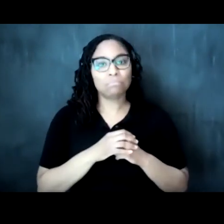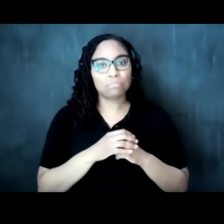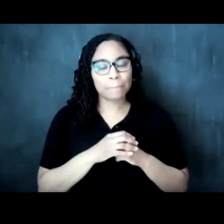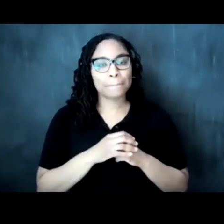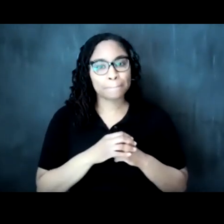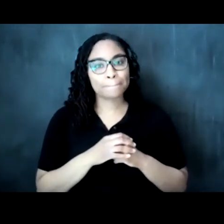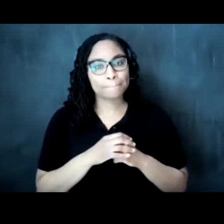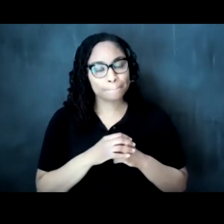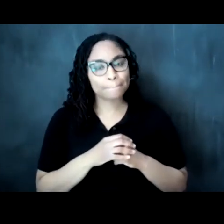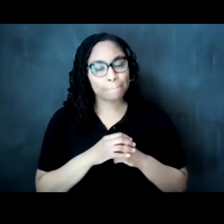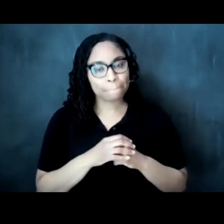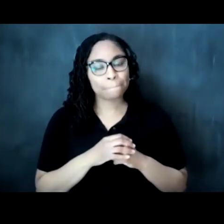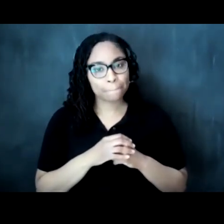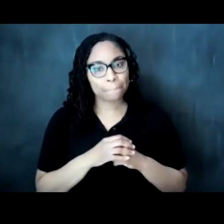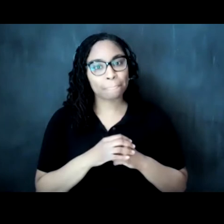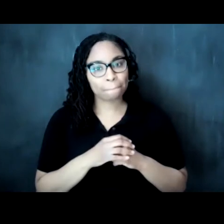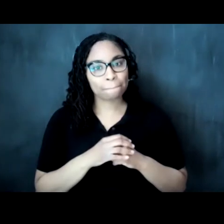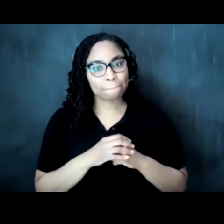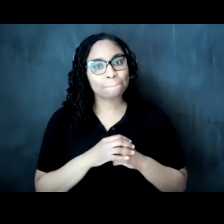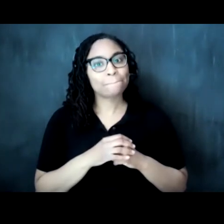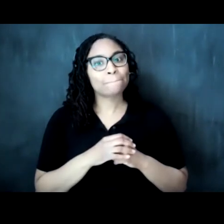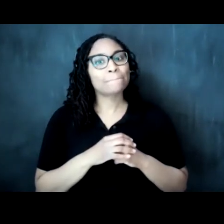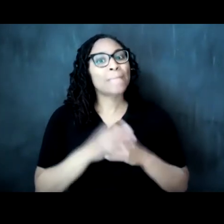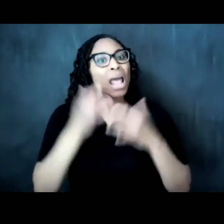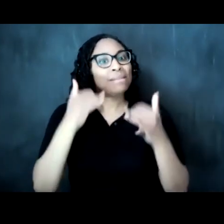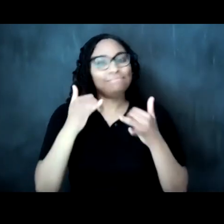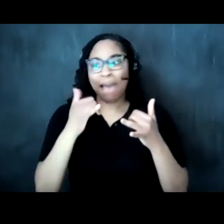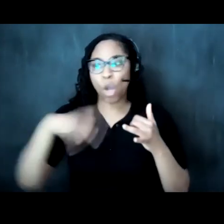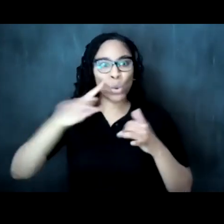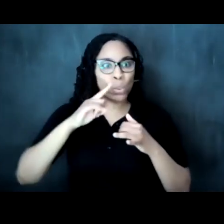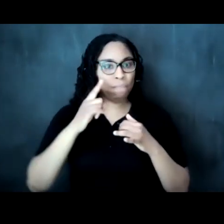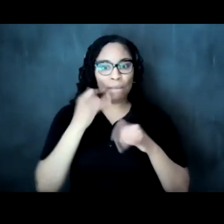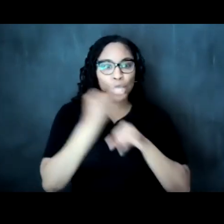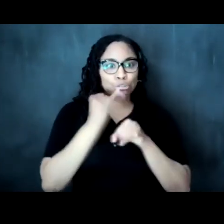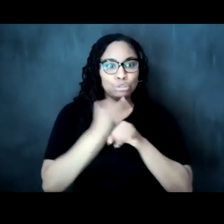everywhere are now trying to hurry and make all these concessions right we want to we want to